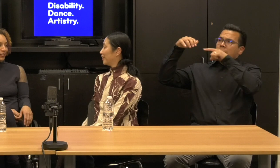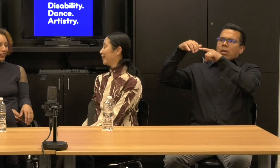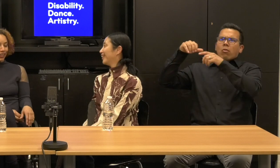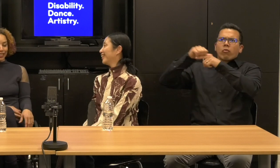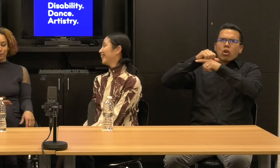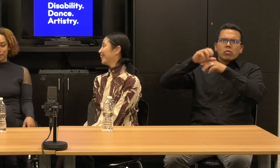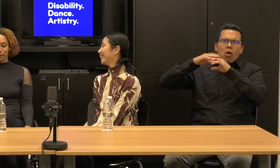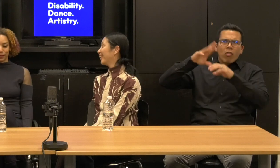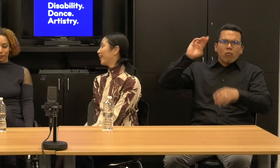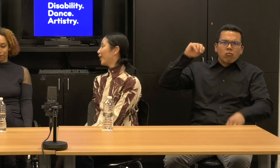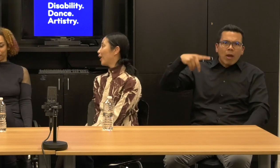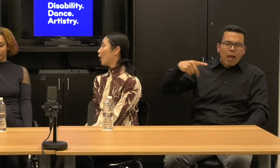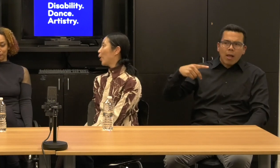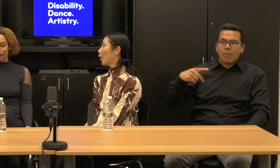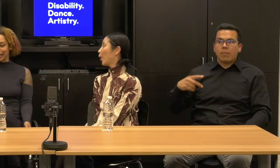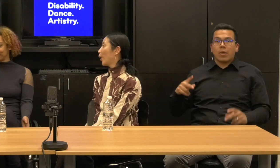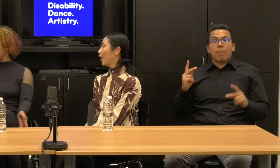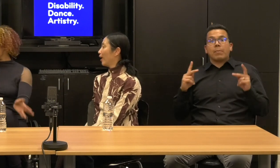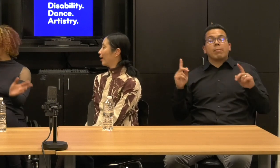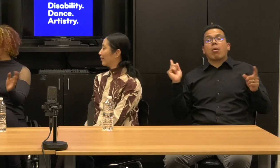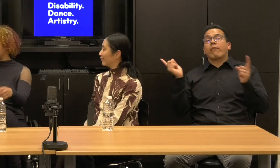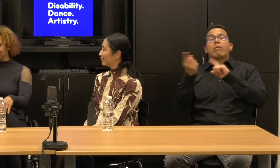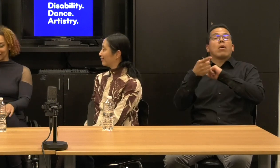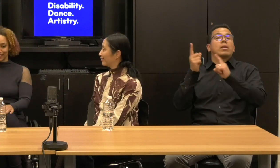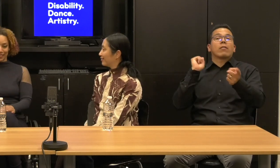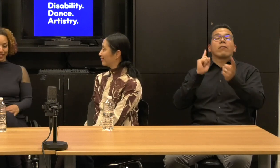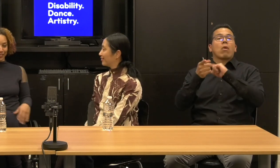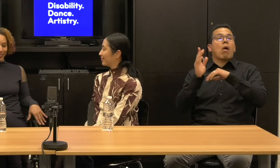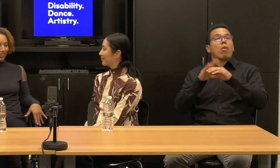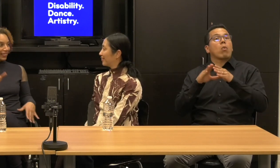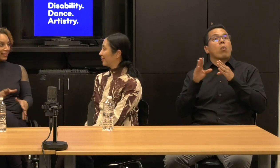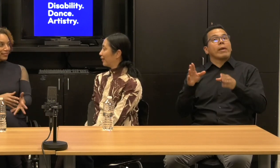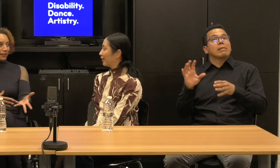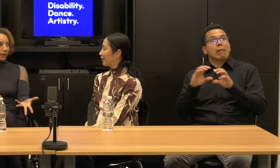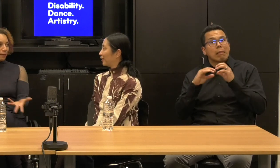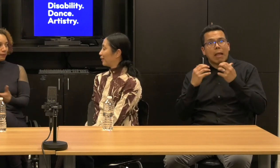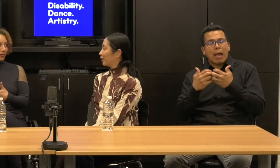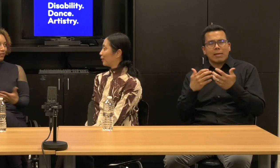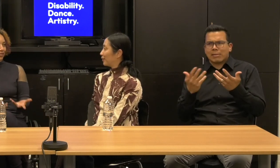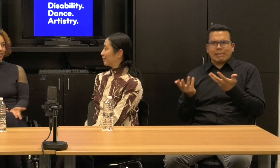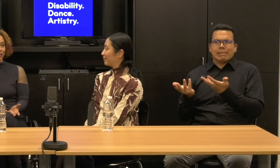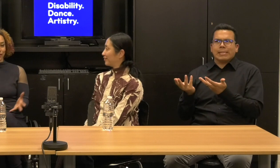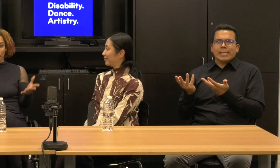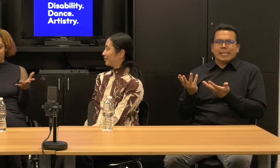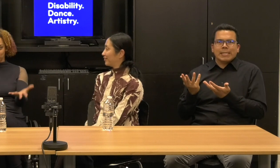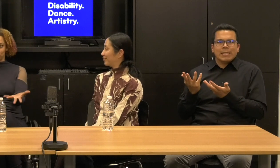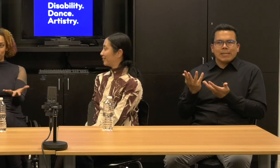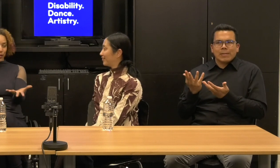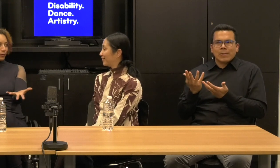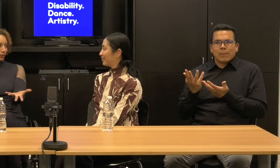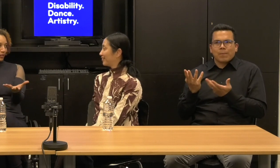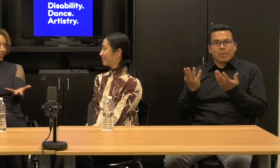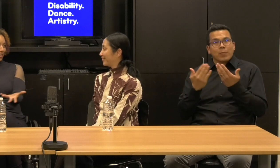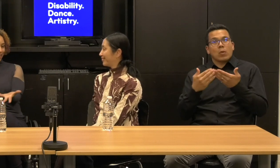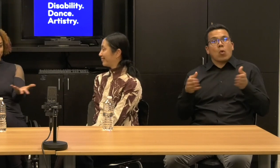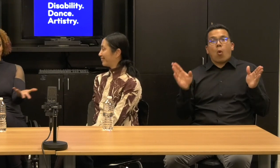sort of flowing by on their way going to classes and you know, so I mean, you know, open studio is mentioned.